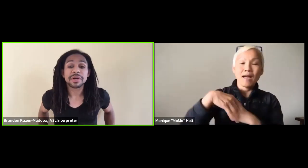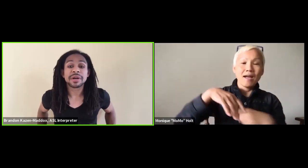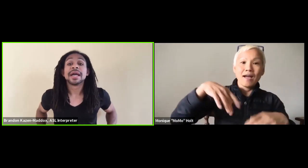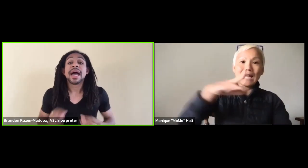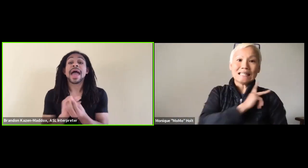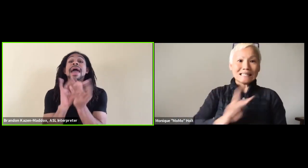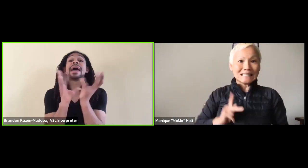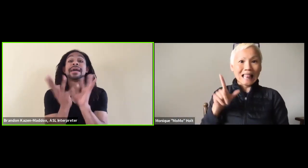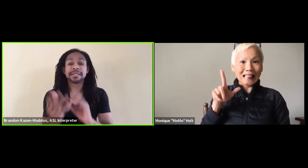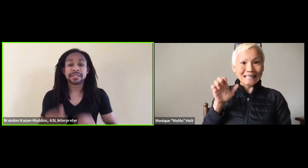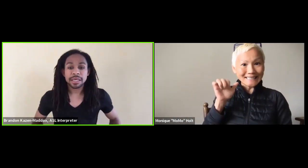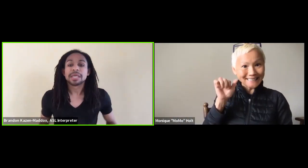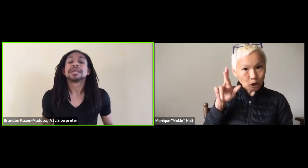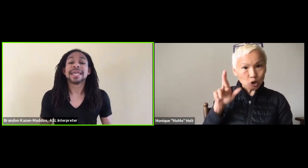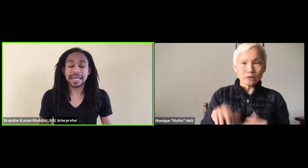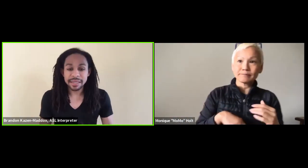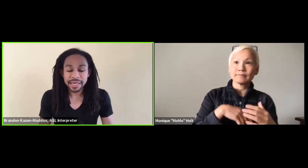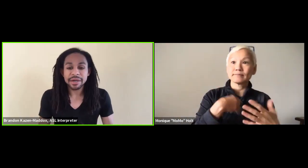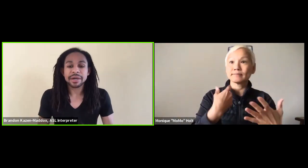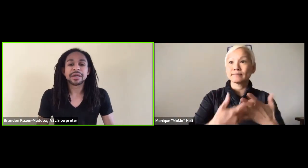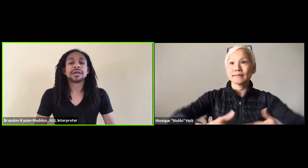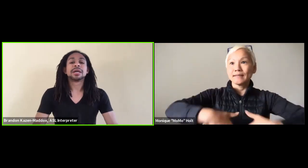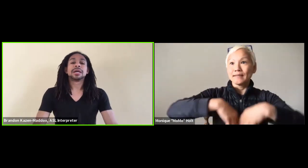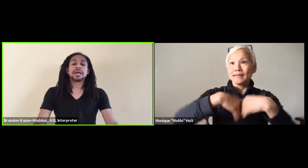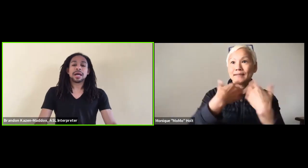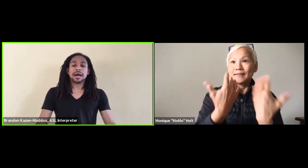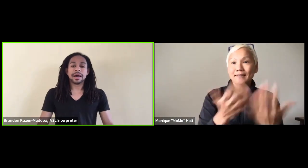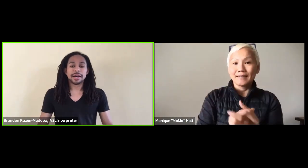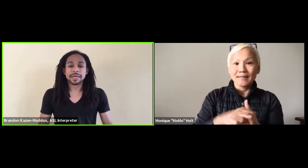with "Big River" and "King Lear,"